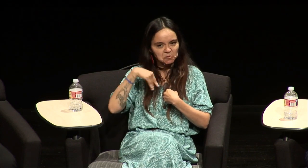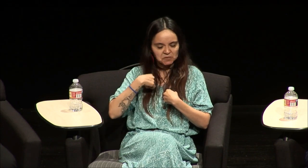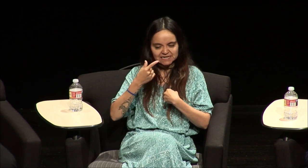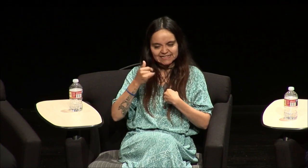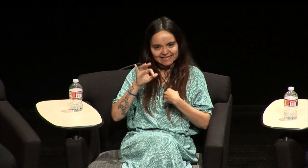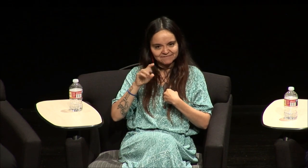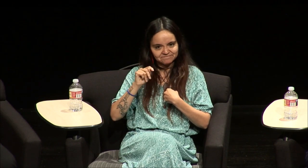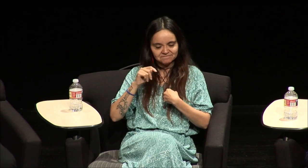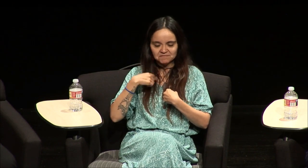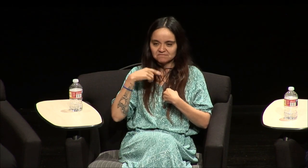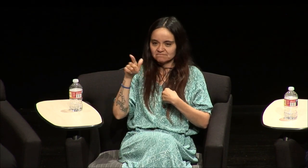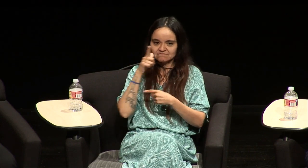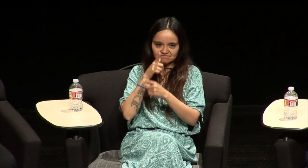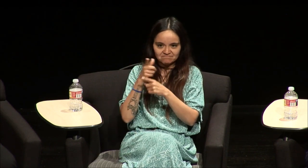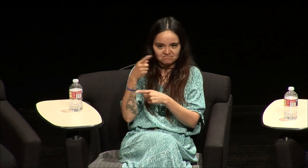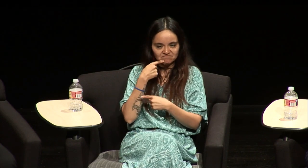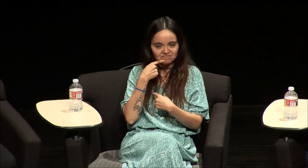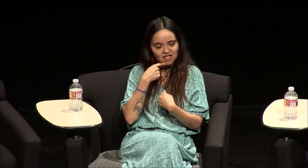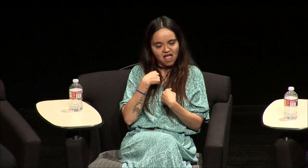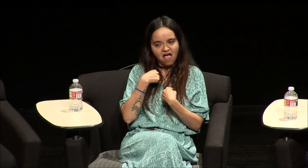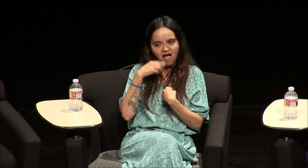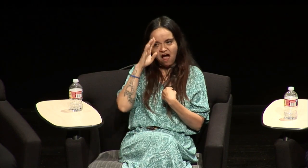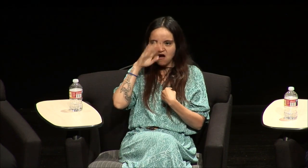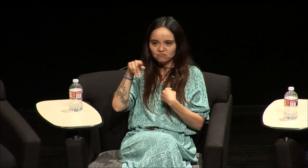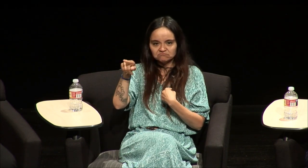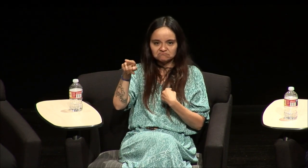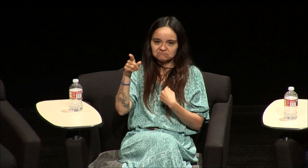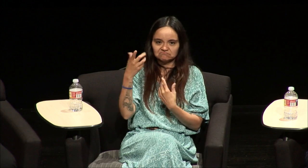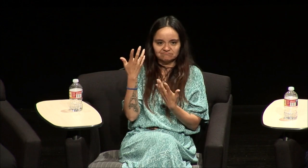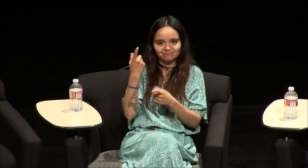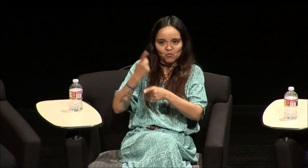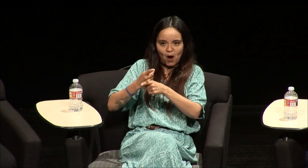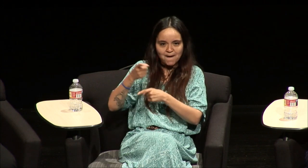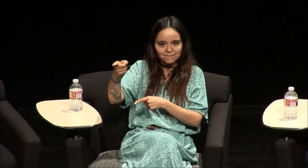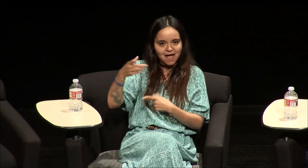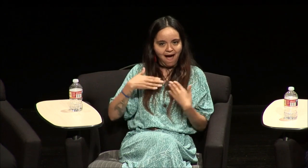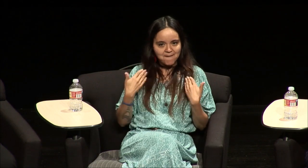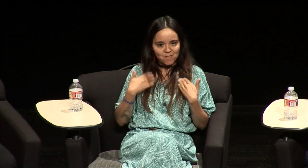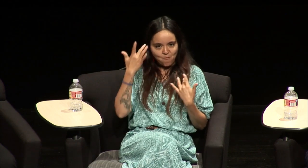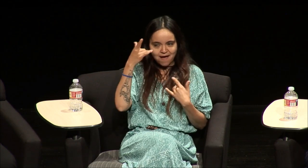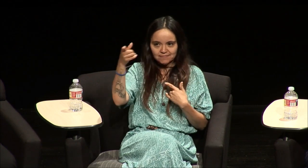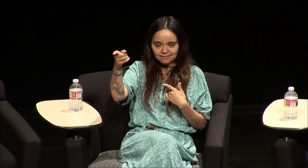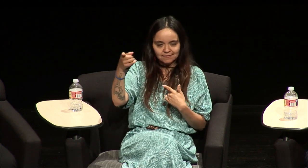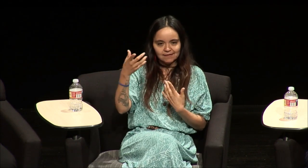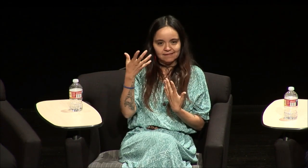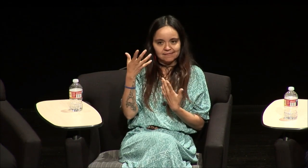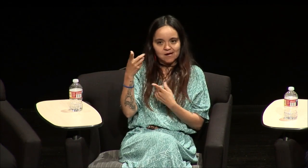deaf and I found that my deafness was a gift and my sister I figured you know